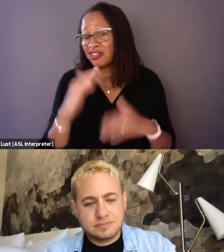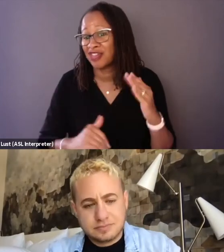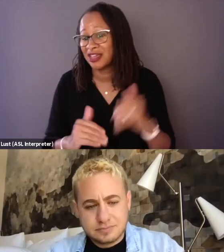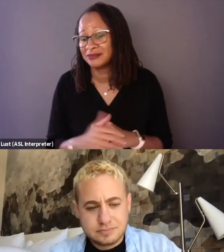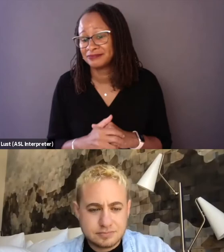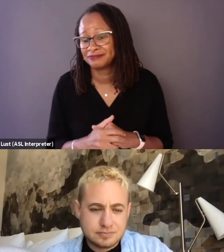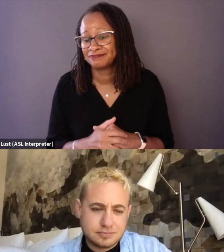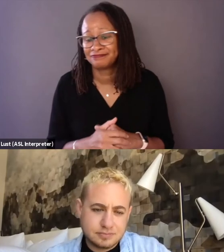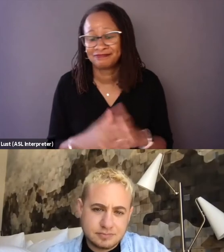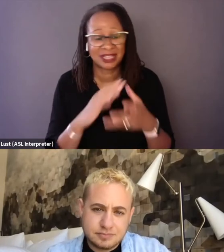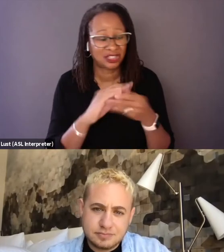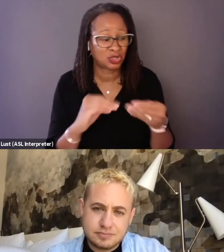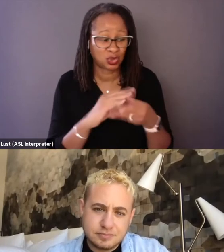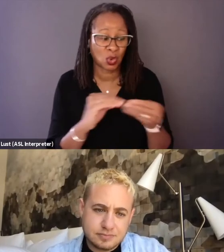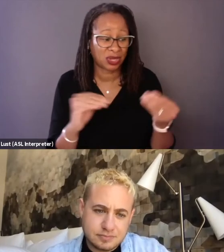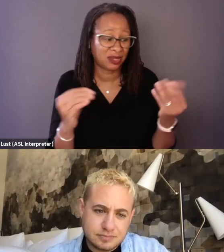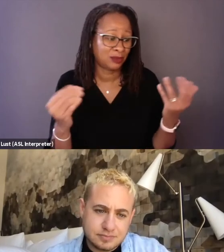the story just kind of fell